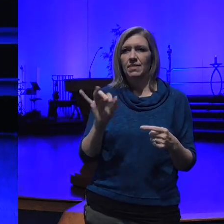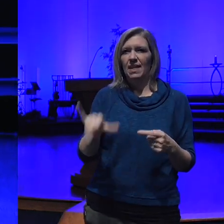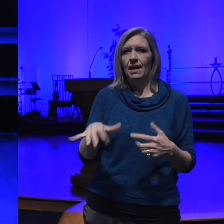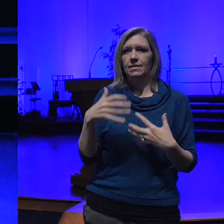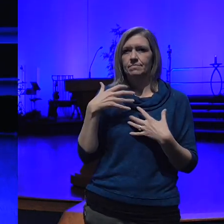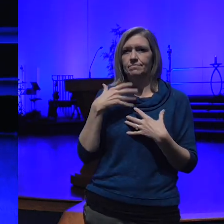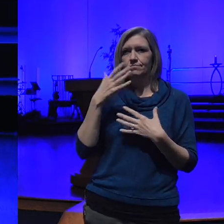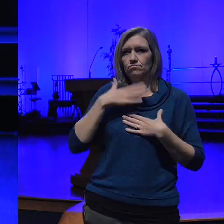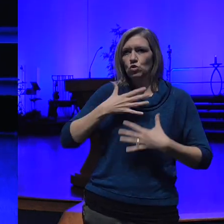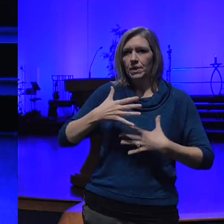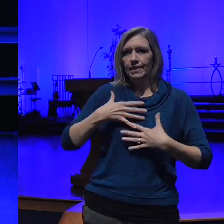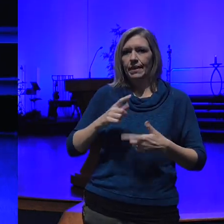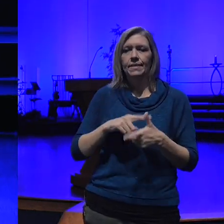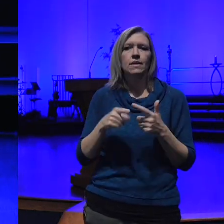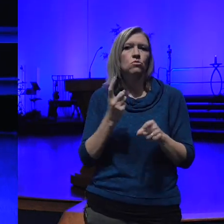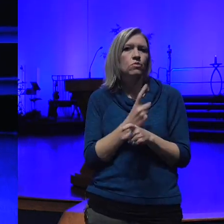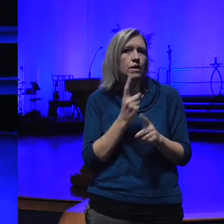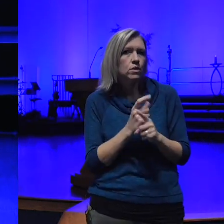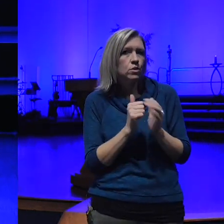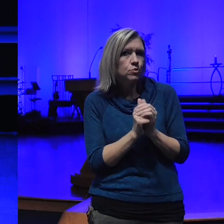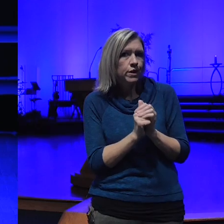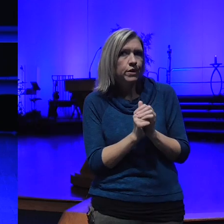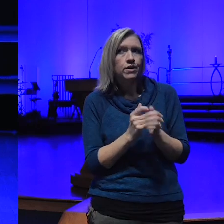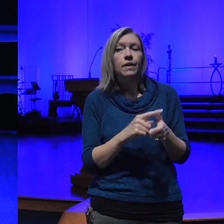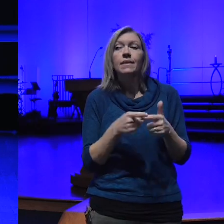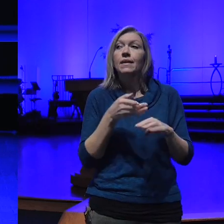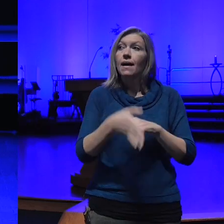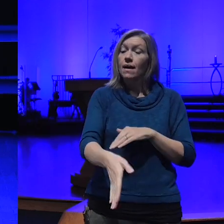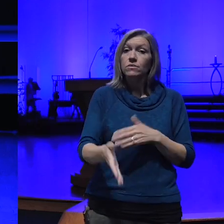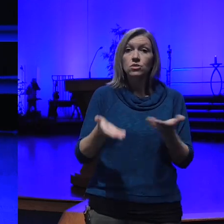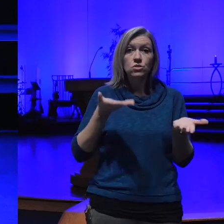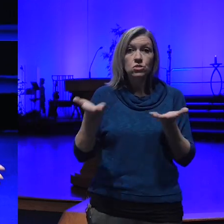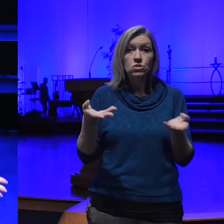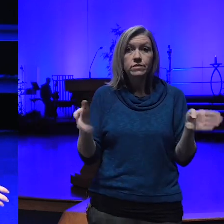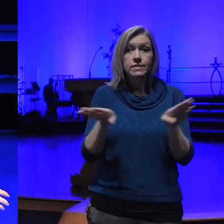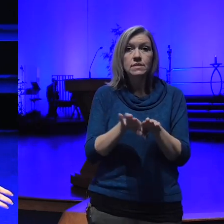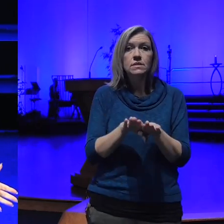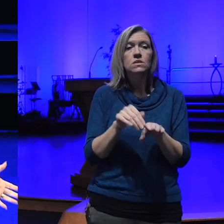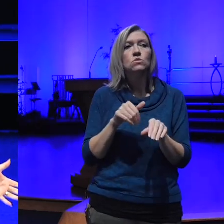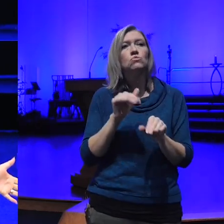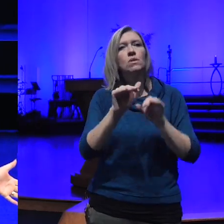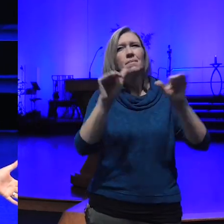to and after our service I remind us that all of us can come forward and receive prayer from